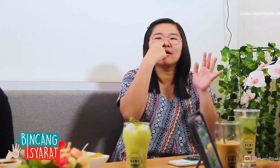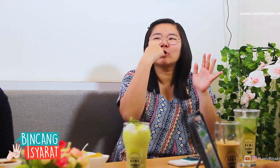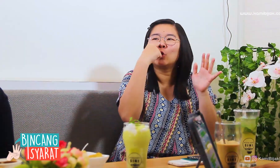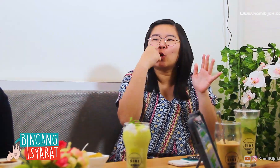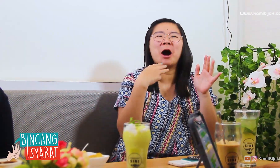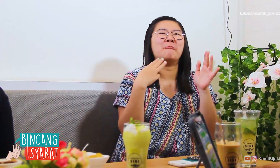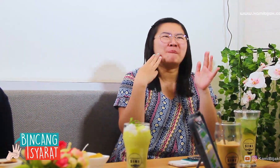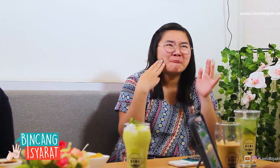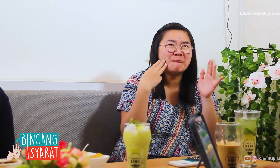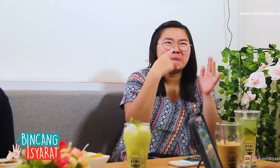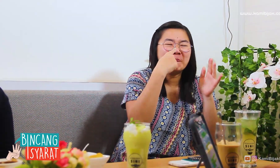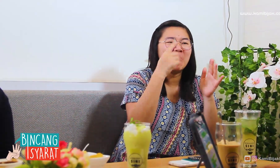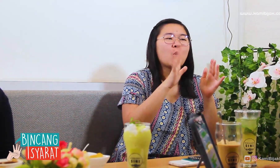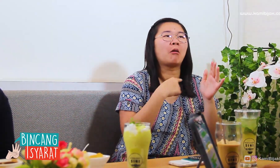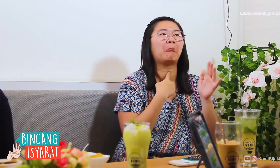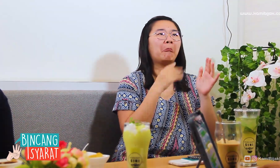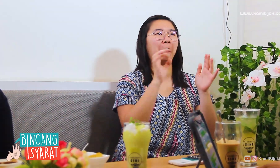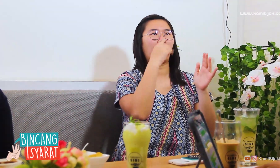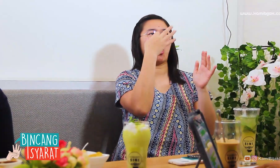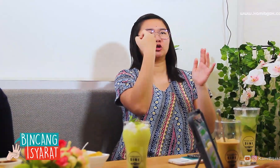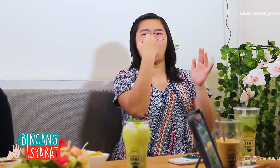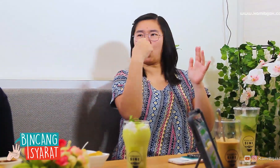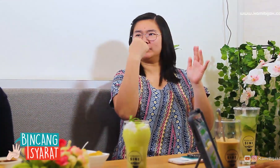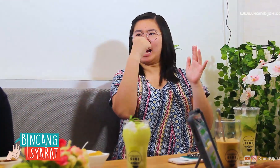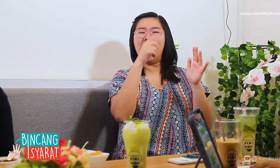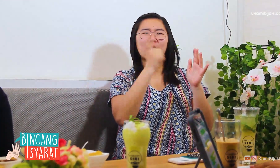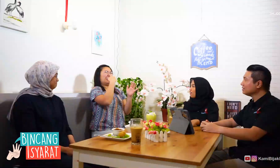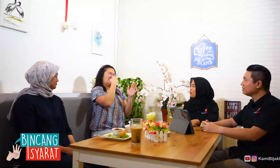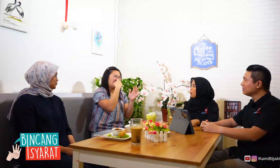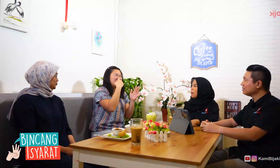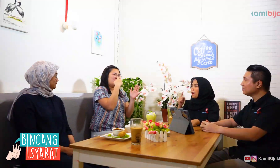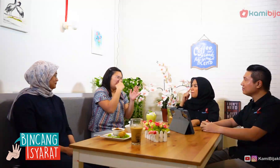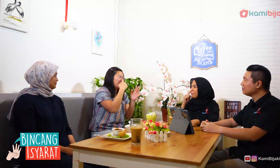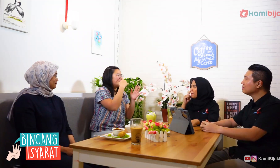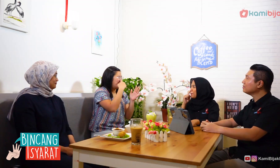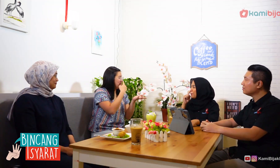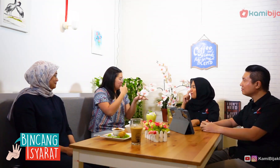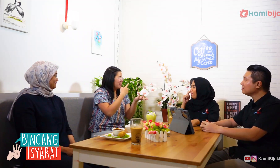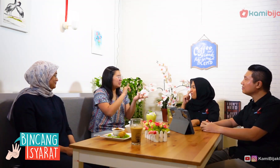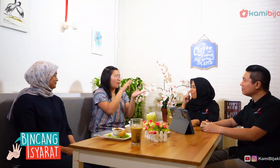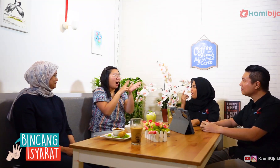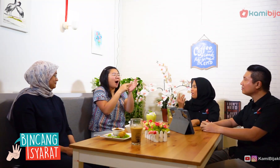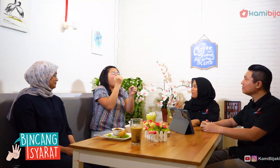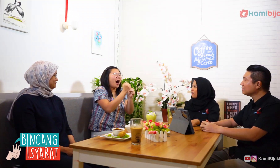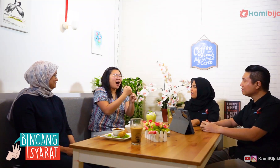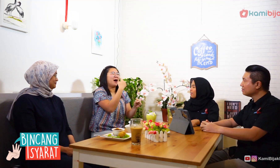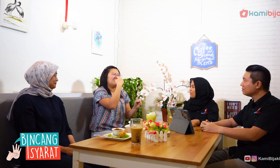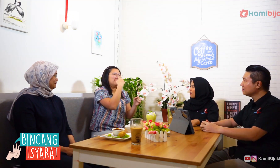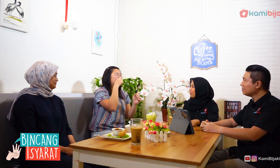Say the letter M, nasal voice from the nose like saying NG,